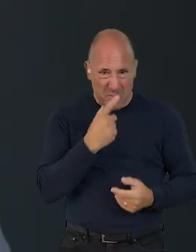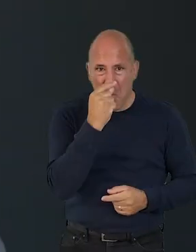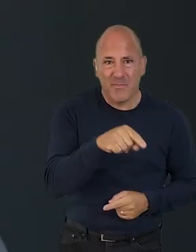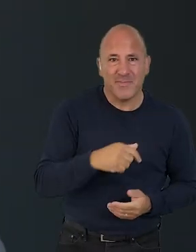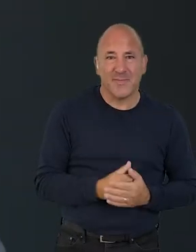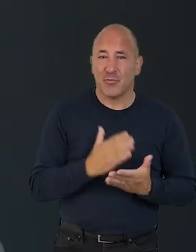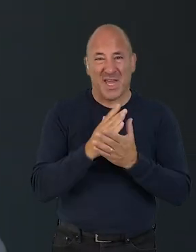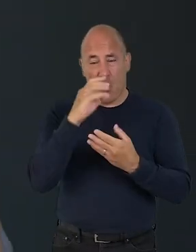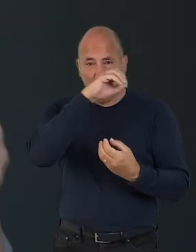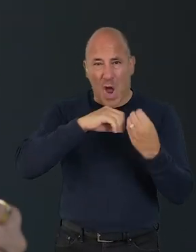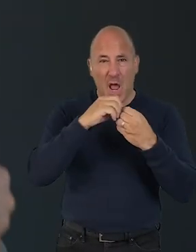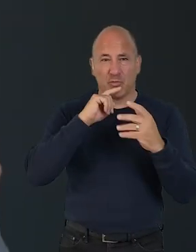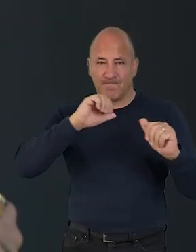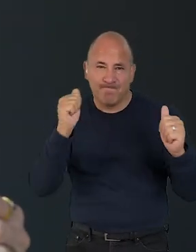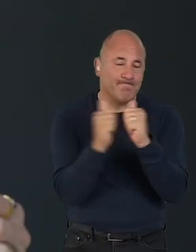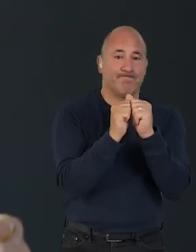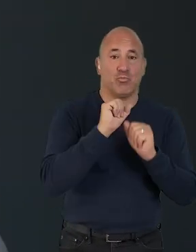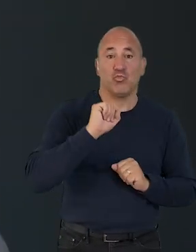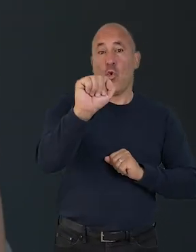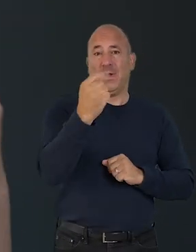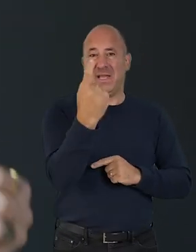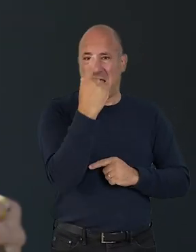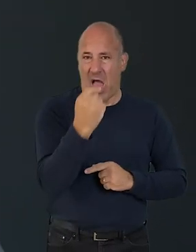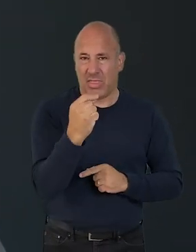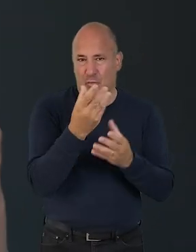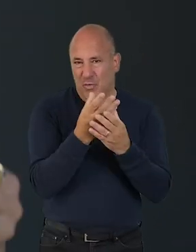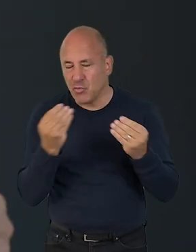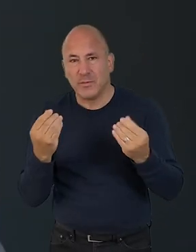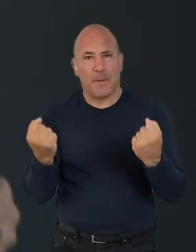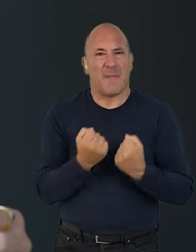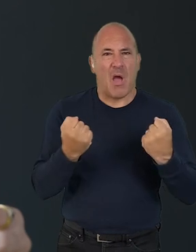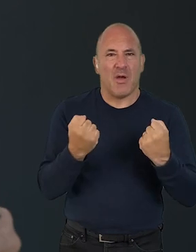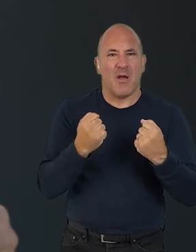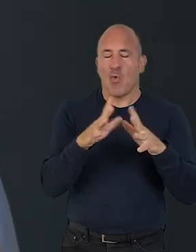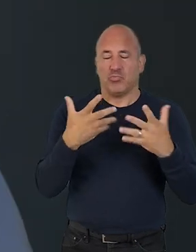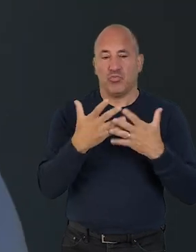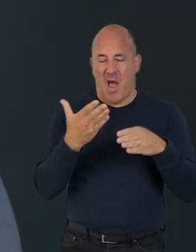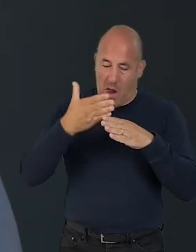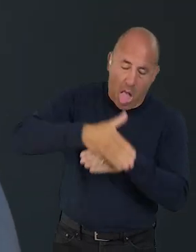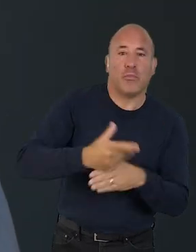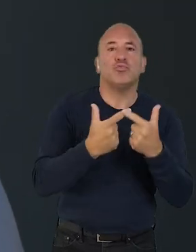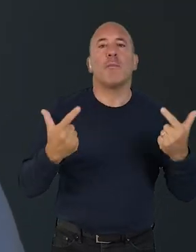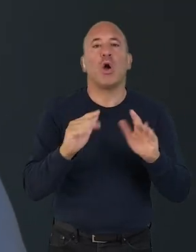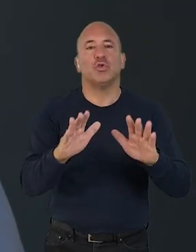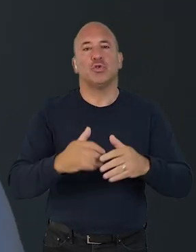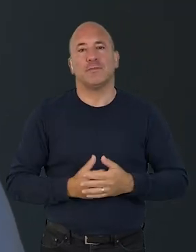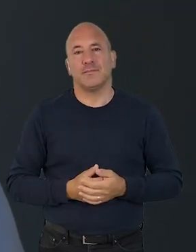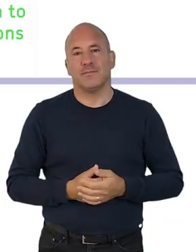This is about figuring out what is actually feasible within your capacity, resources and power, not oversubscribing yourself.